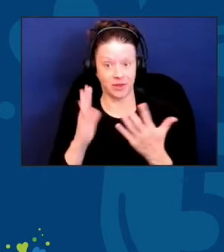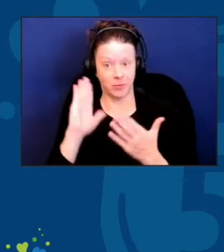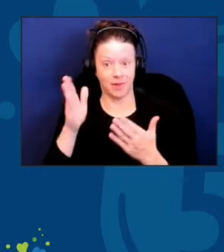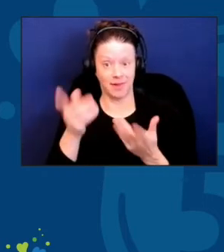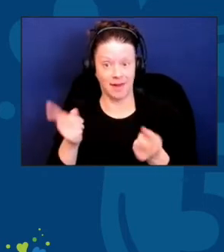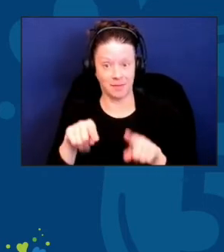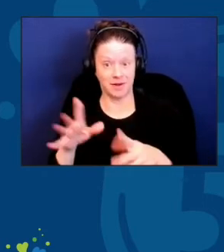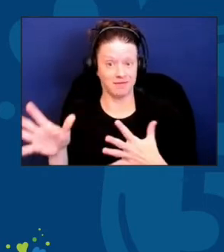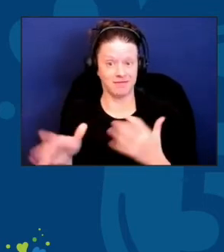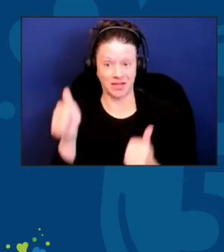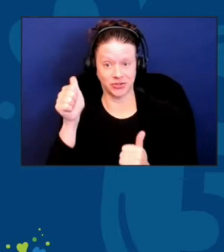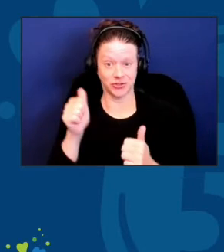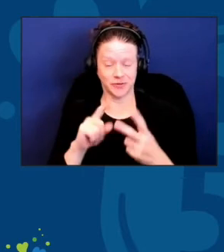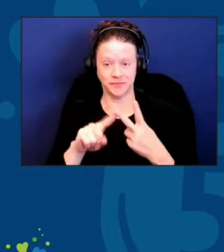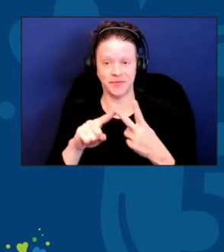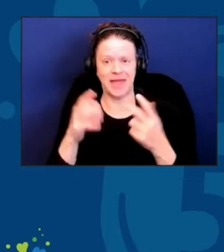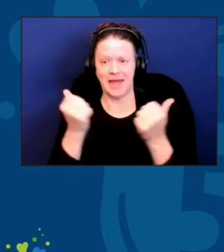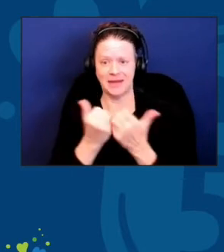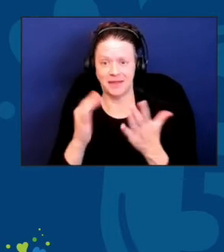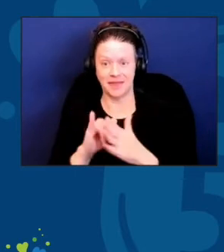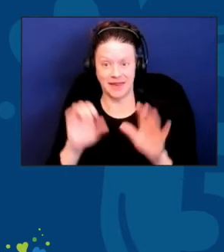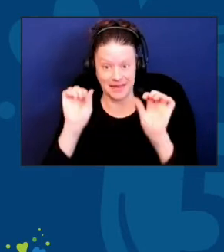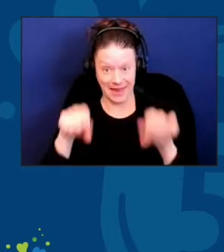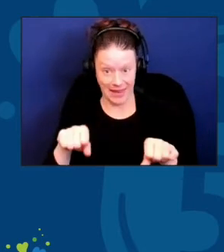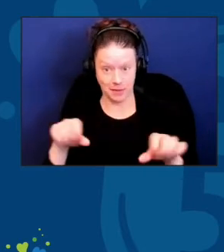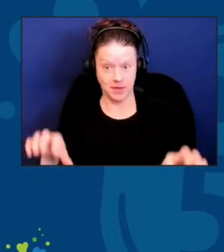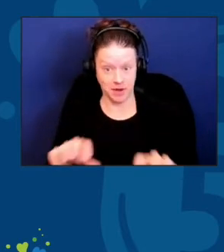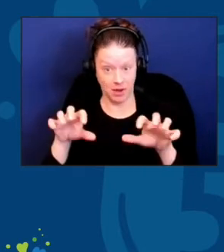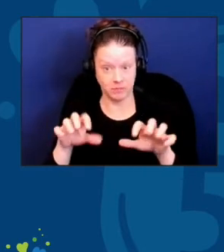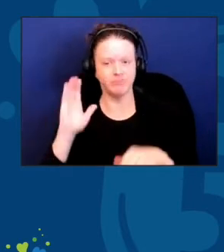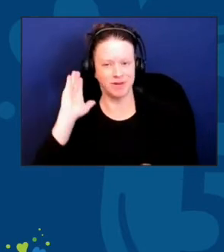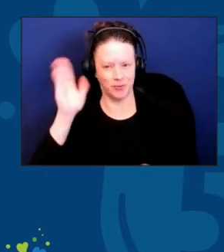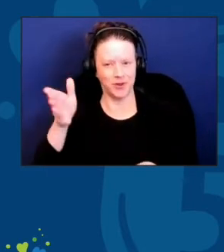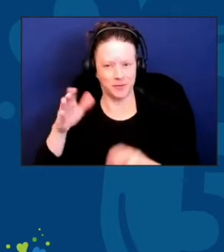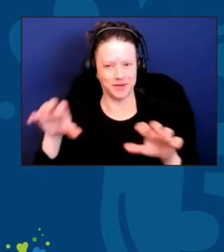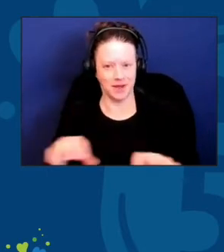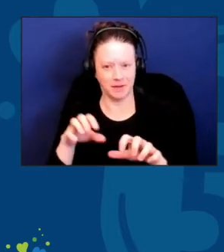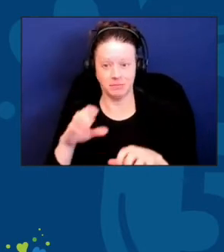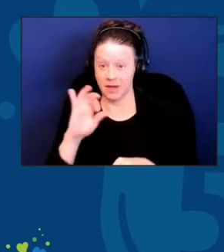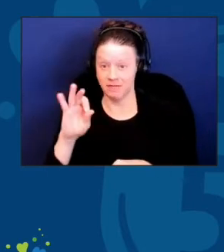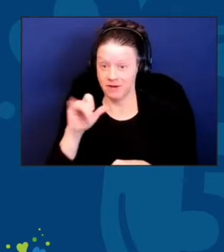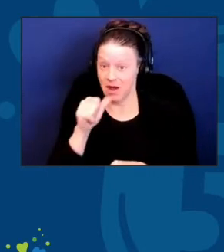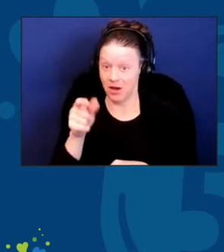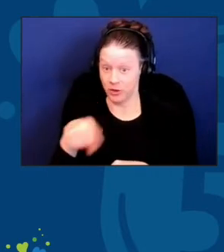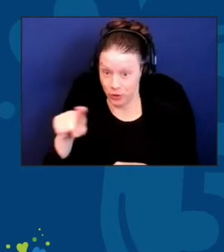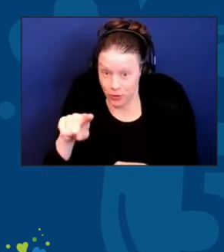And anything that can be done will be done, if not by you, then by someone else.